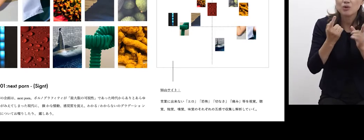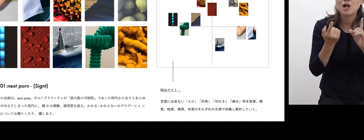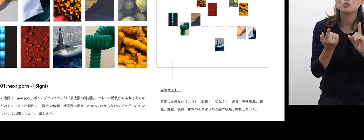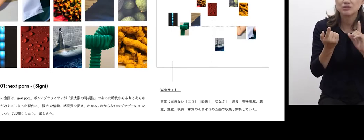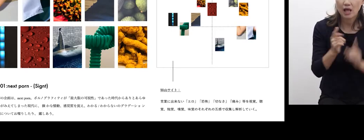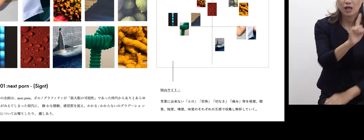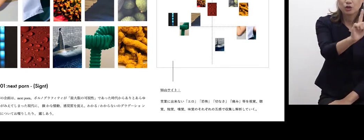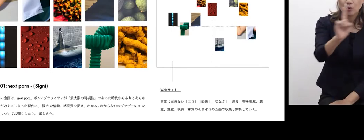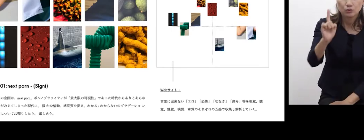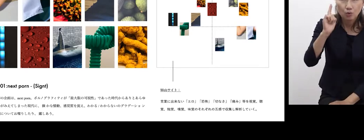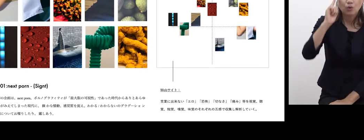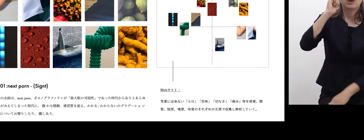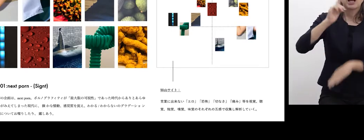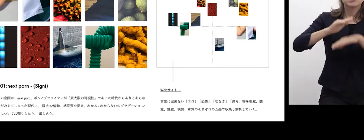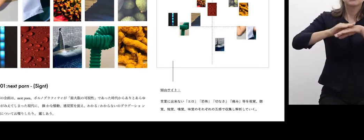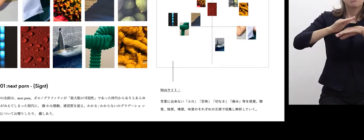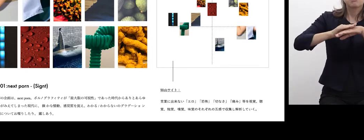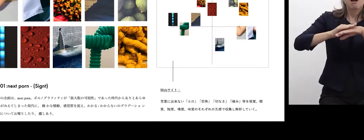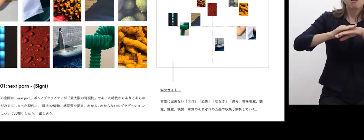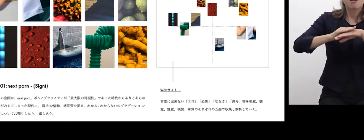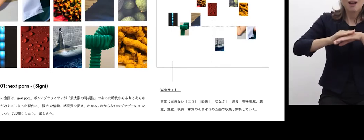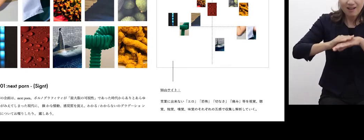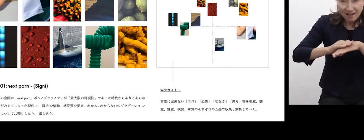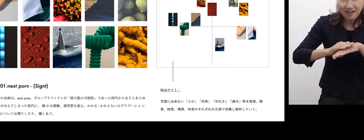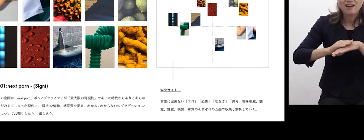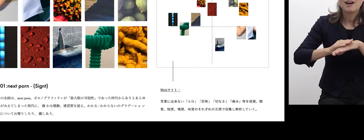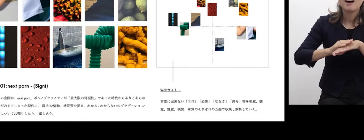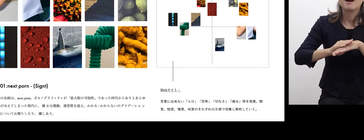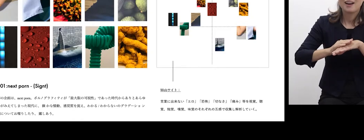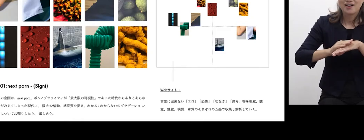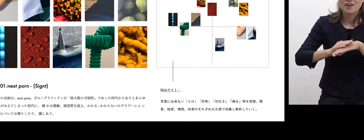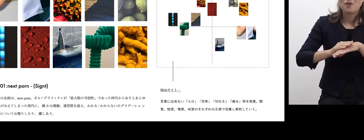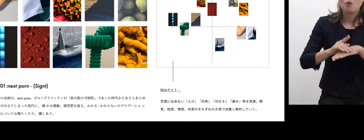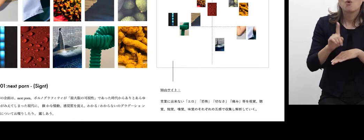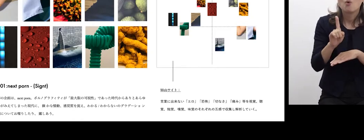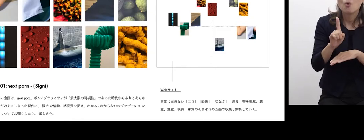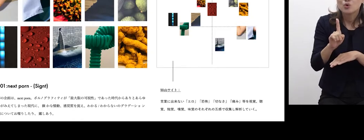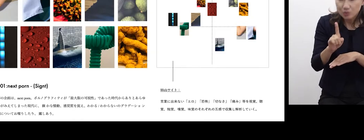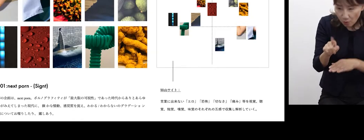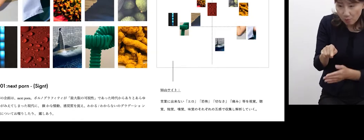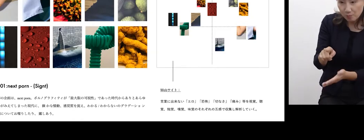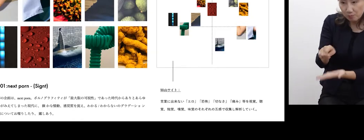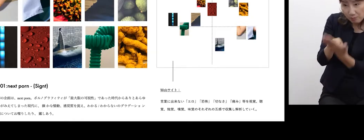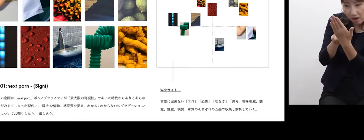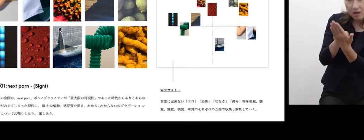how we can know the way people feel something or what they felt,